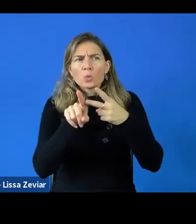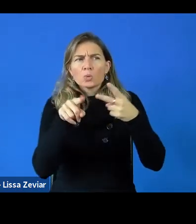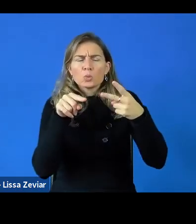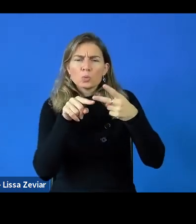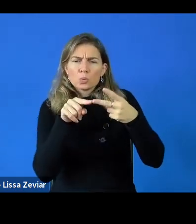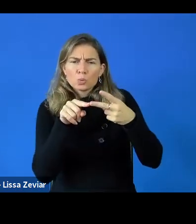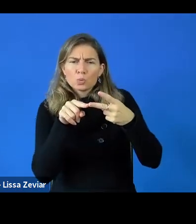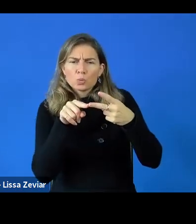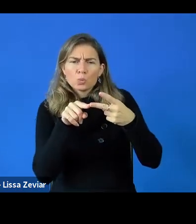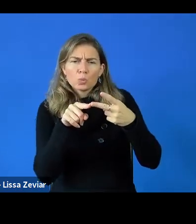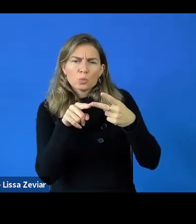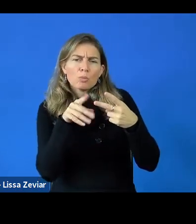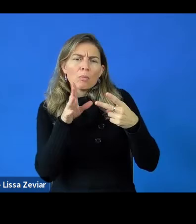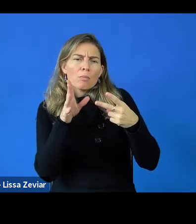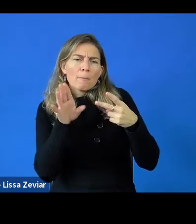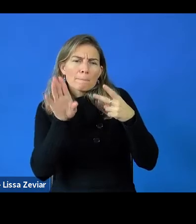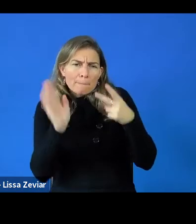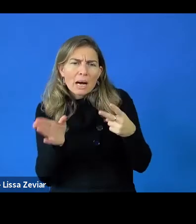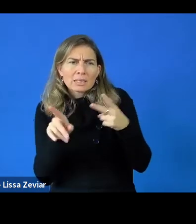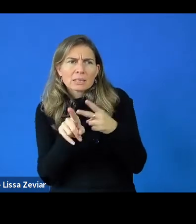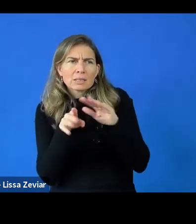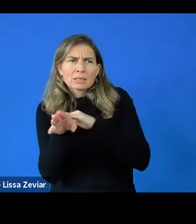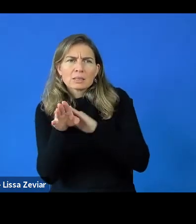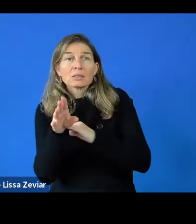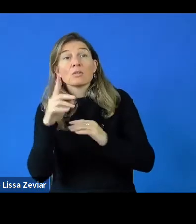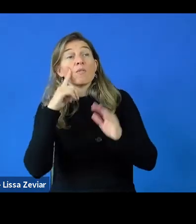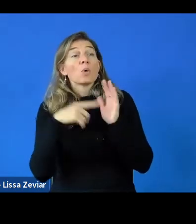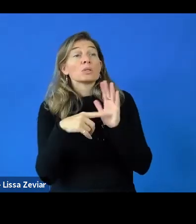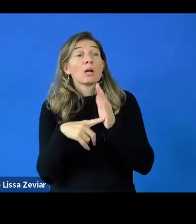where in all the projects accessibility is not the objective.